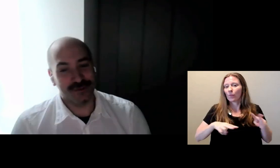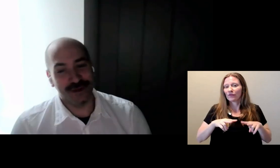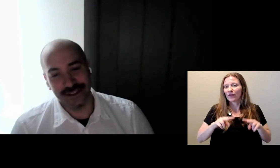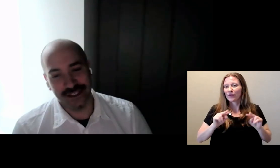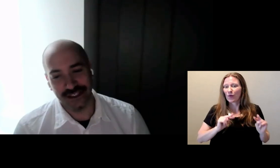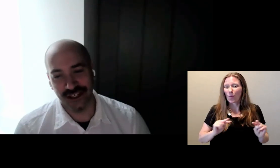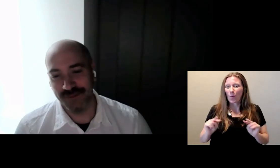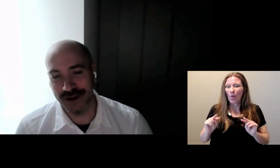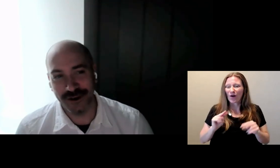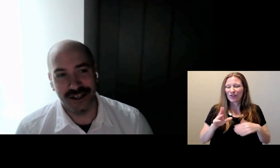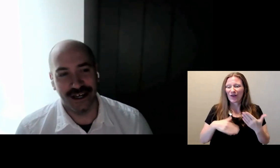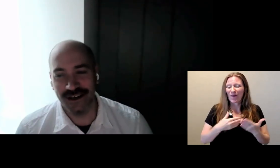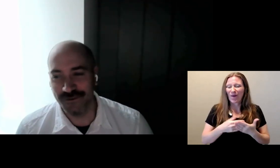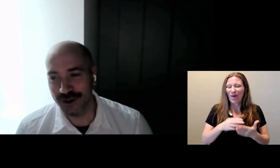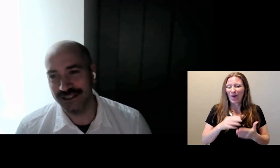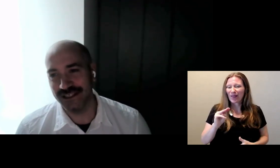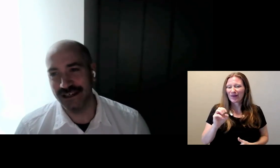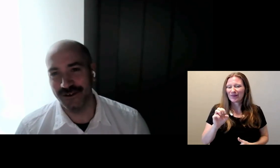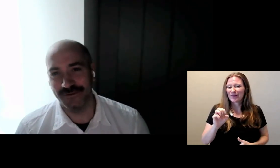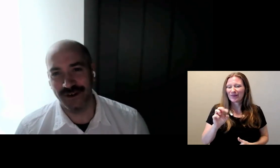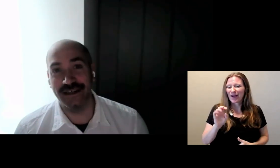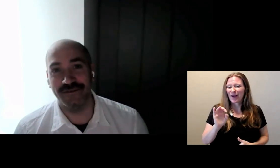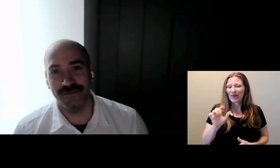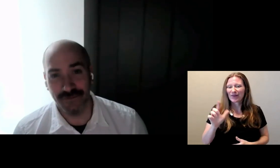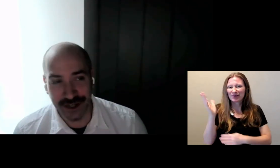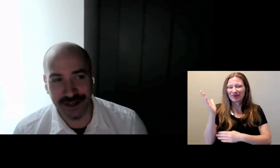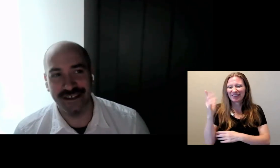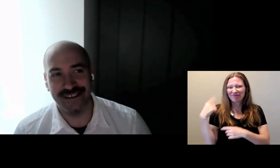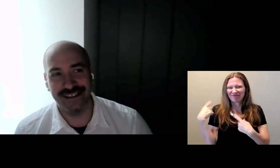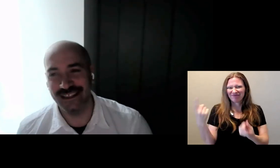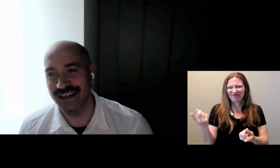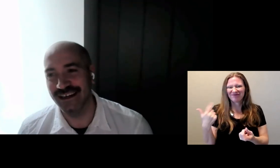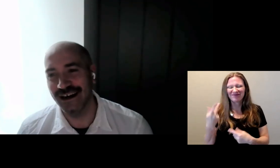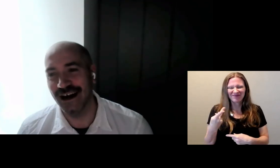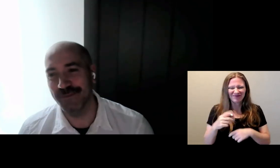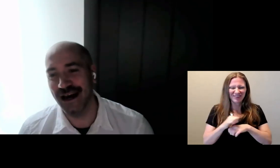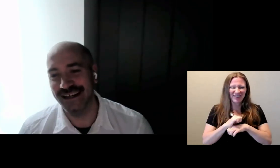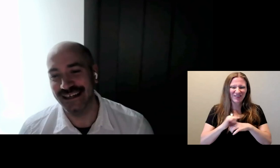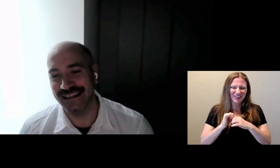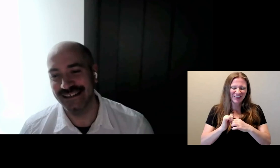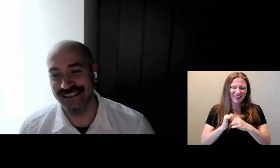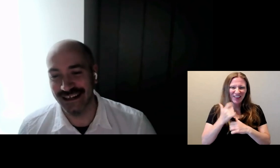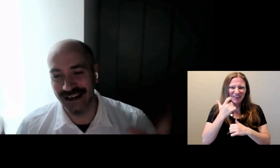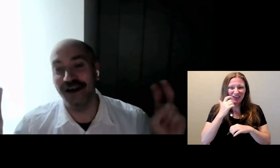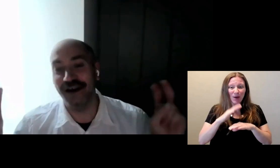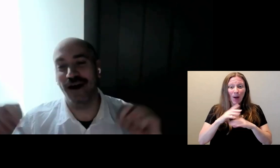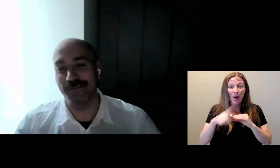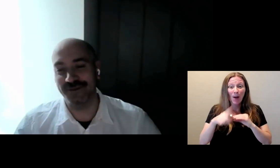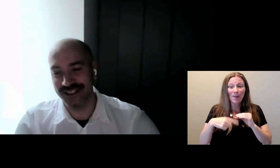presentations -- Meryl and I have worked together very recently on automatic -- autocraption